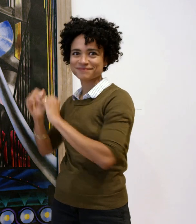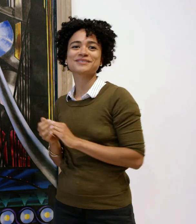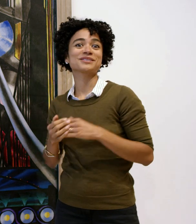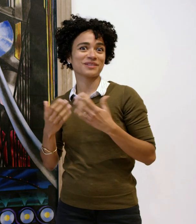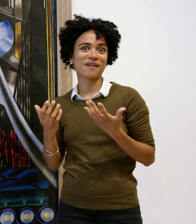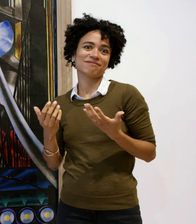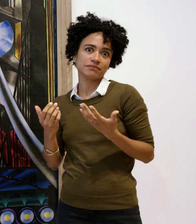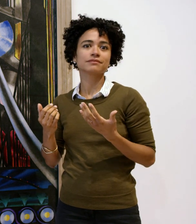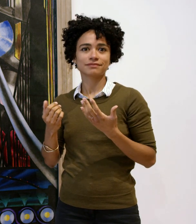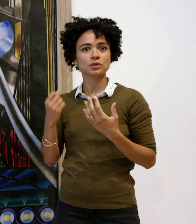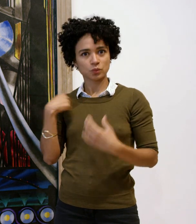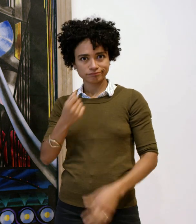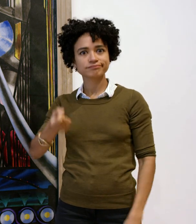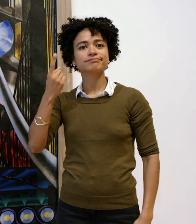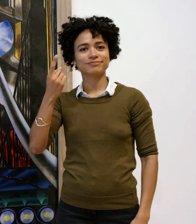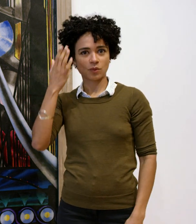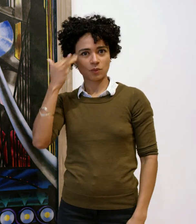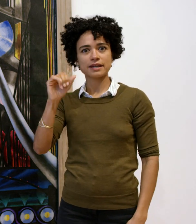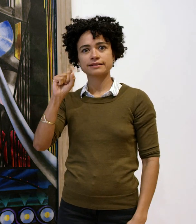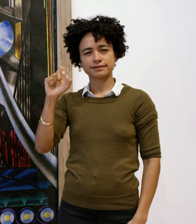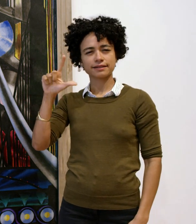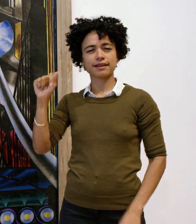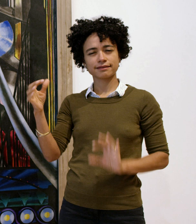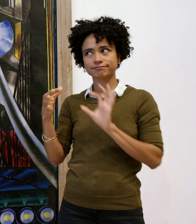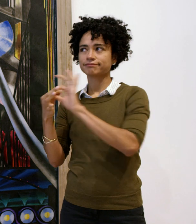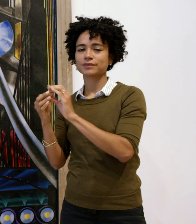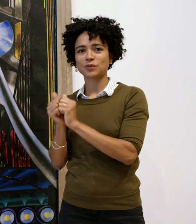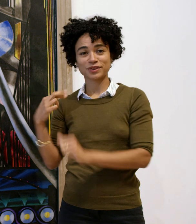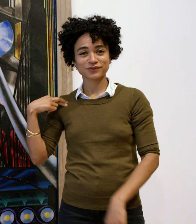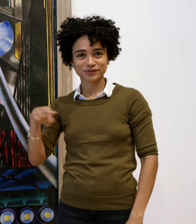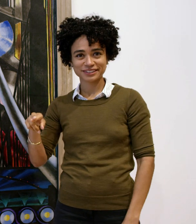We can understand why Stella felt it was like a religious experience.